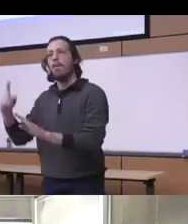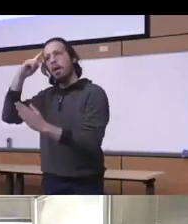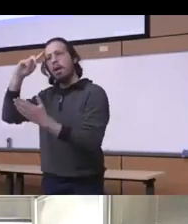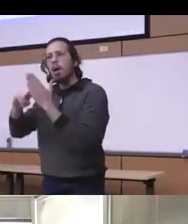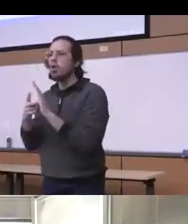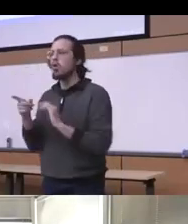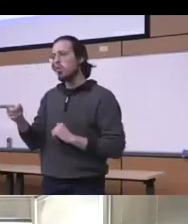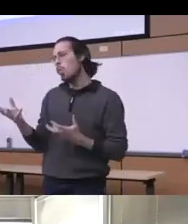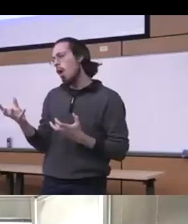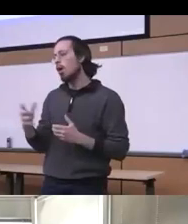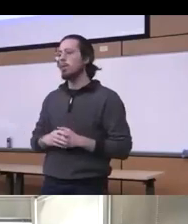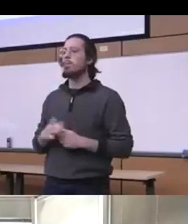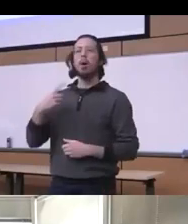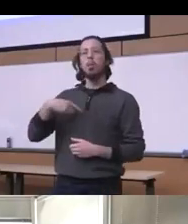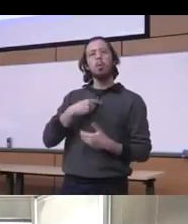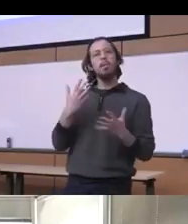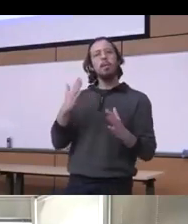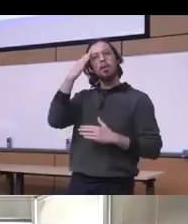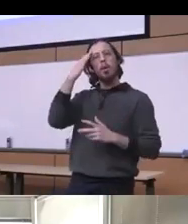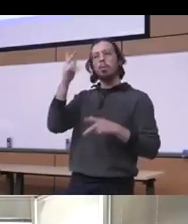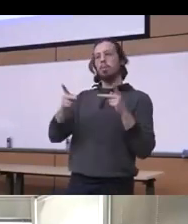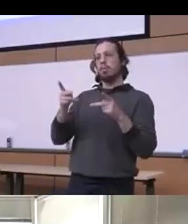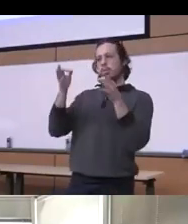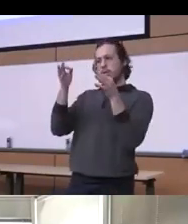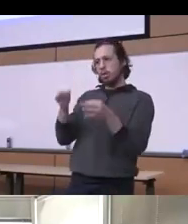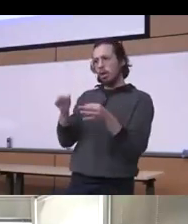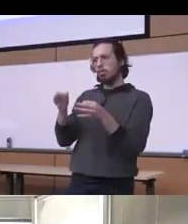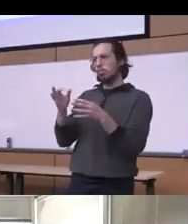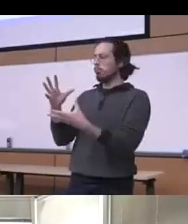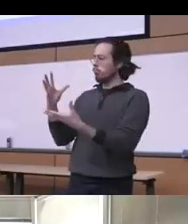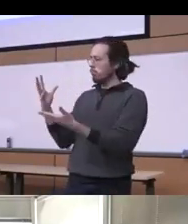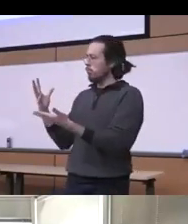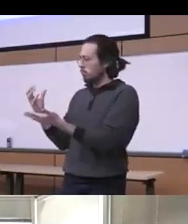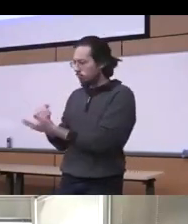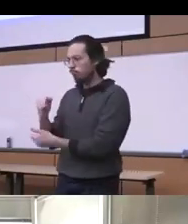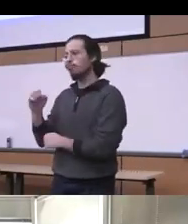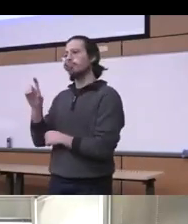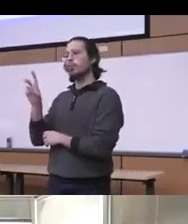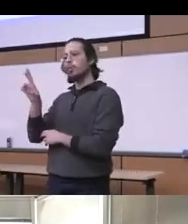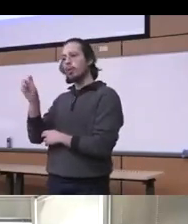we know very well when people decide about using or something it is a choice but still the language